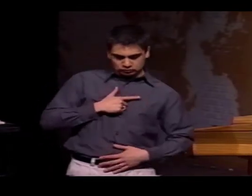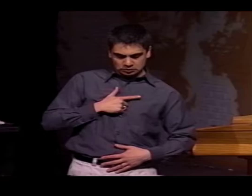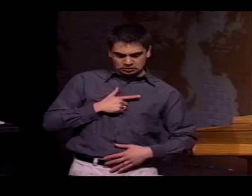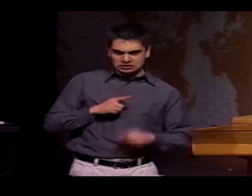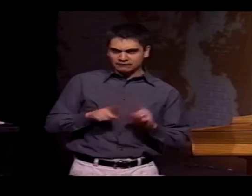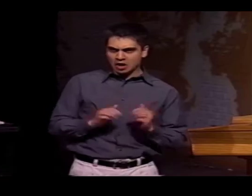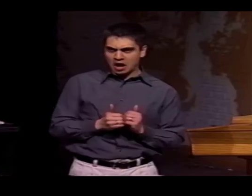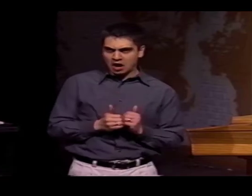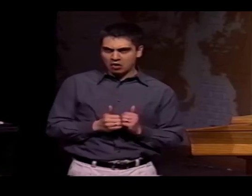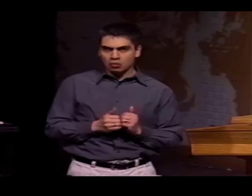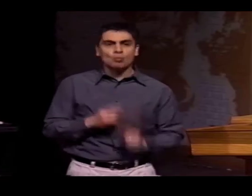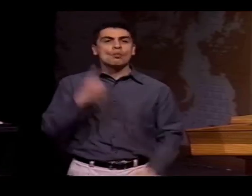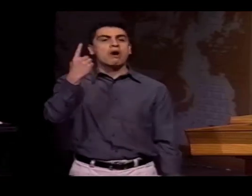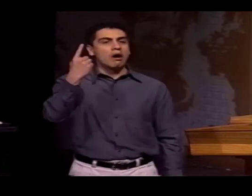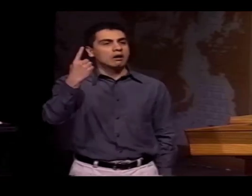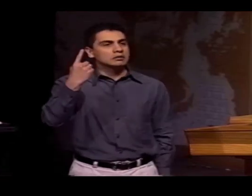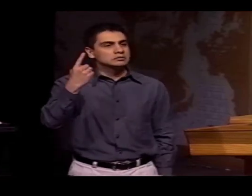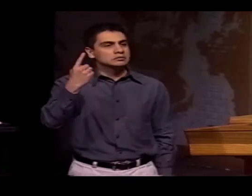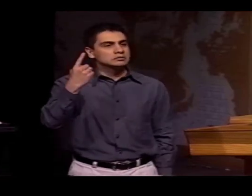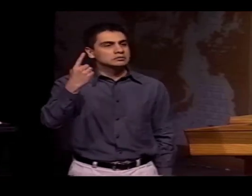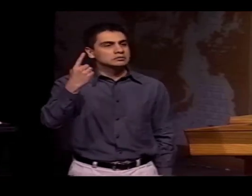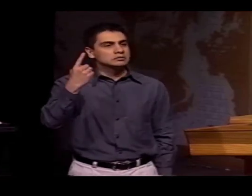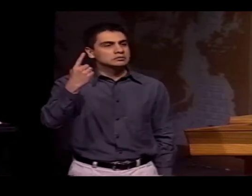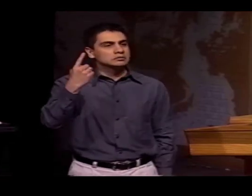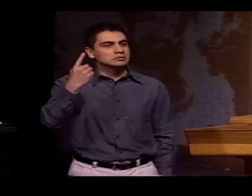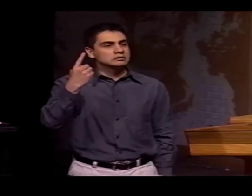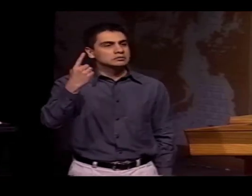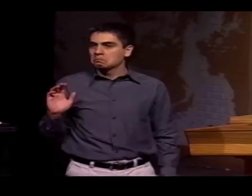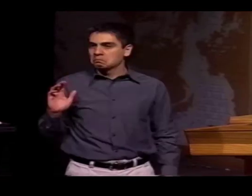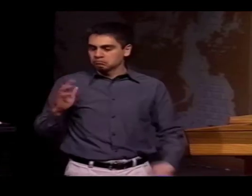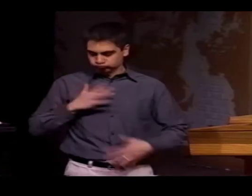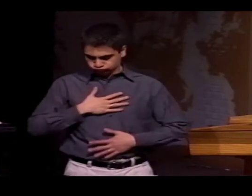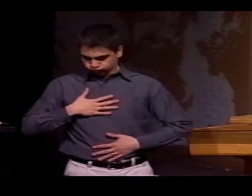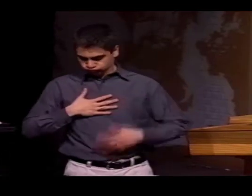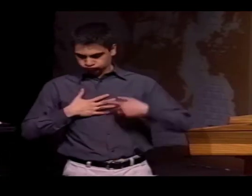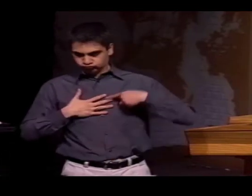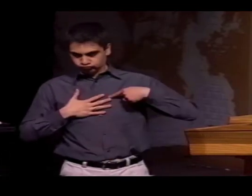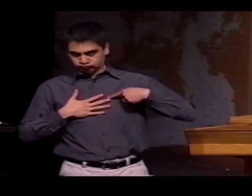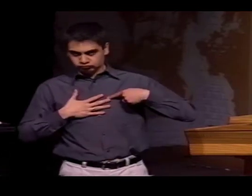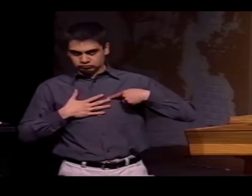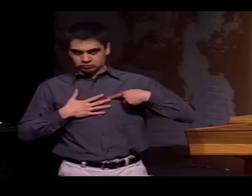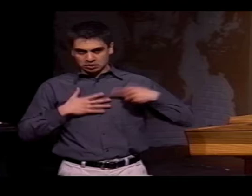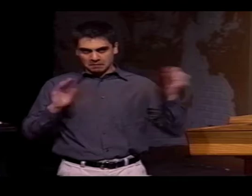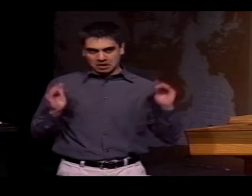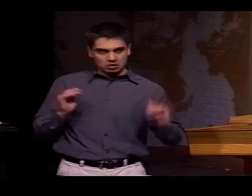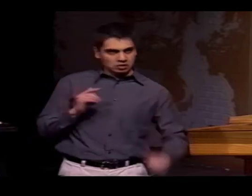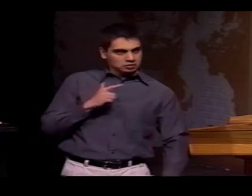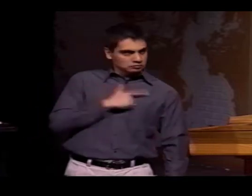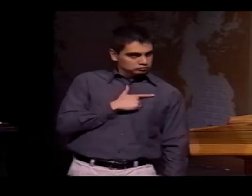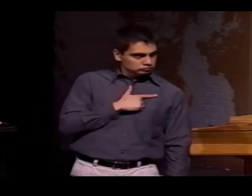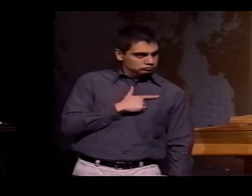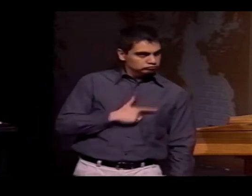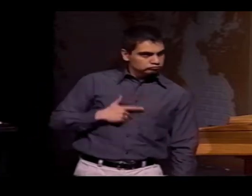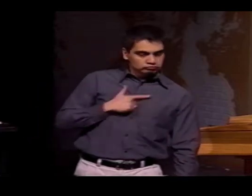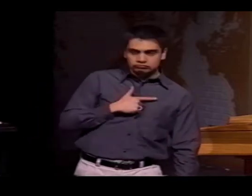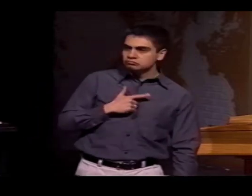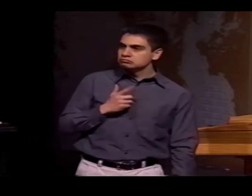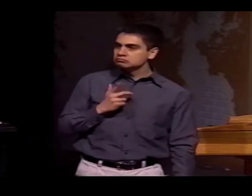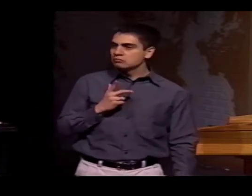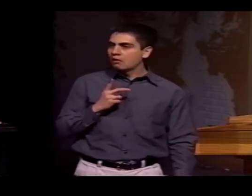BOTH IN LSM AND ASL MEANS... LEADS TO THE HAND SHAPE,